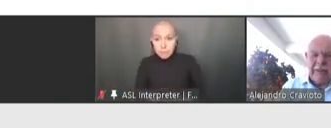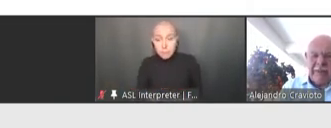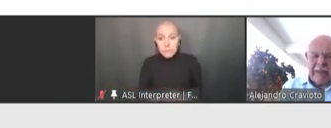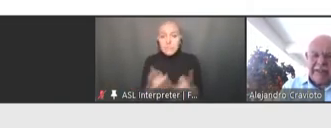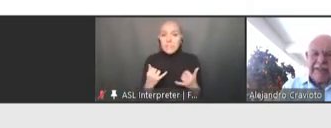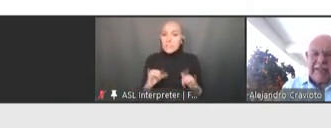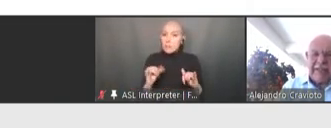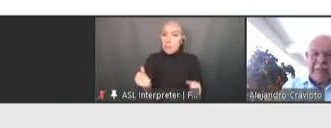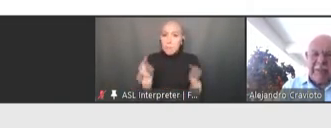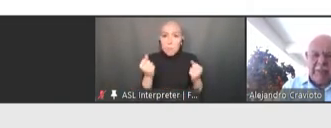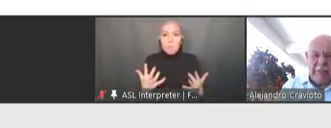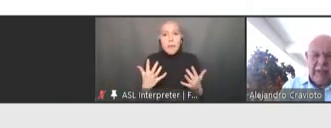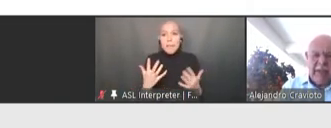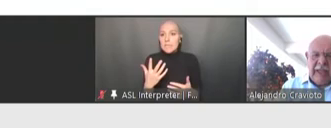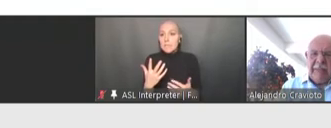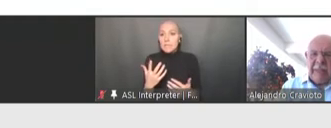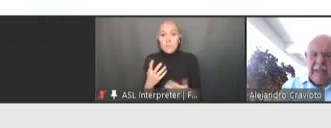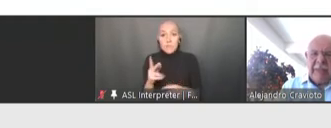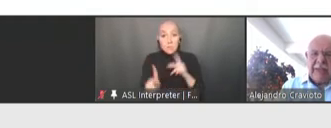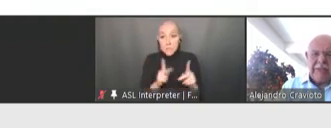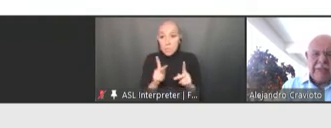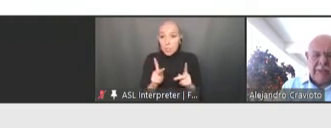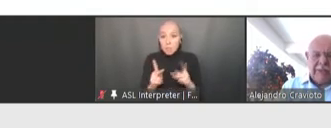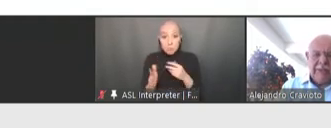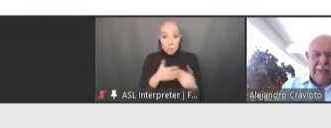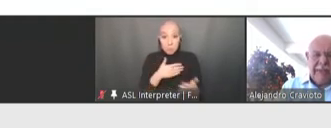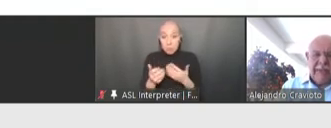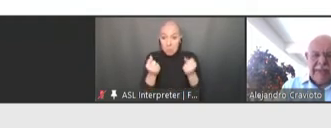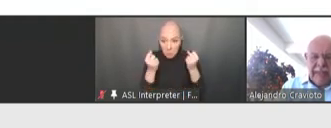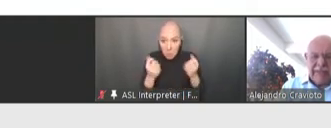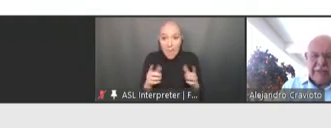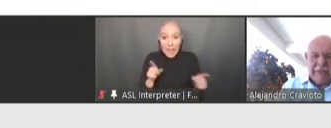unvaccinated people in many parts of the world. The next one.